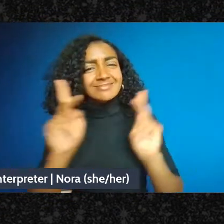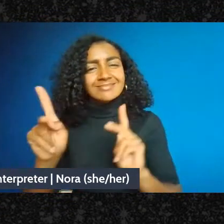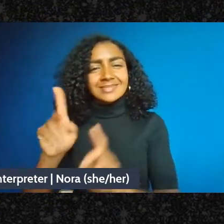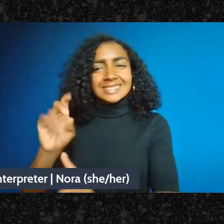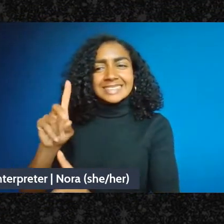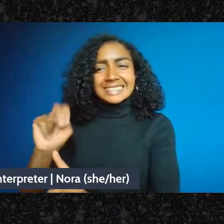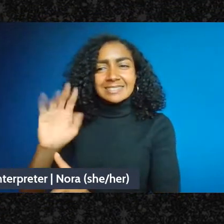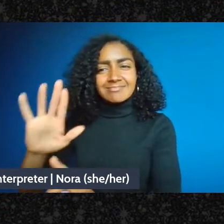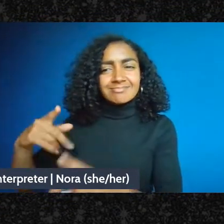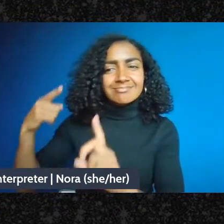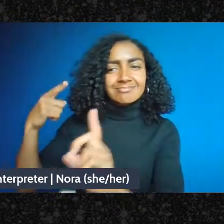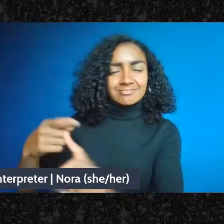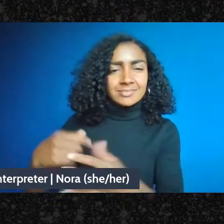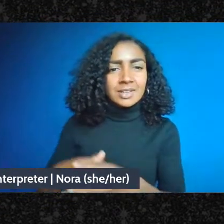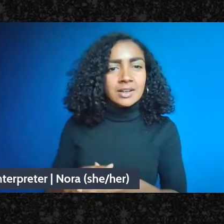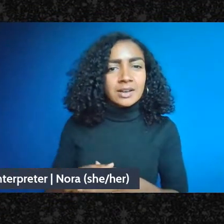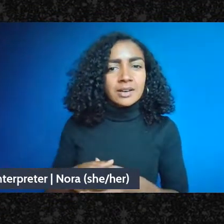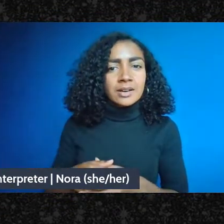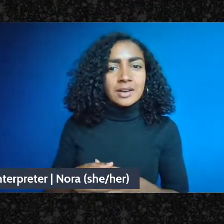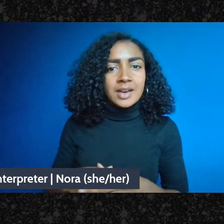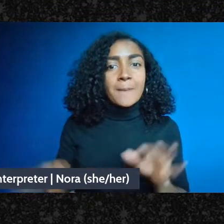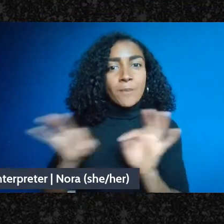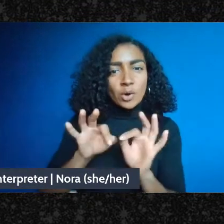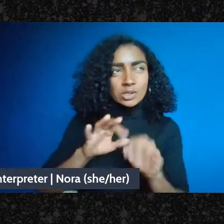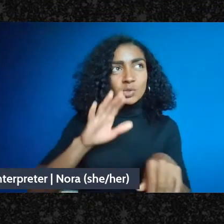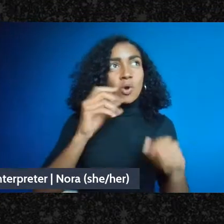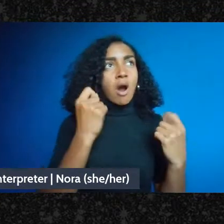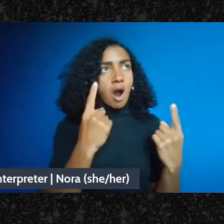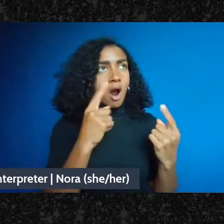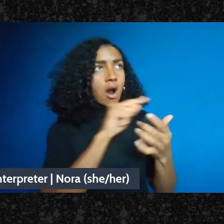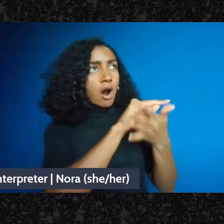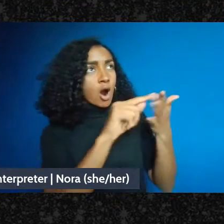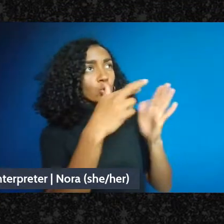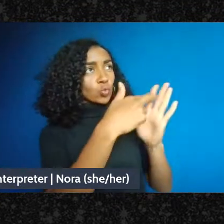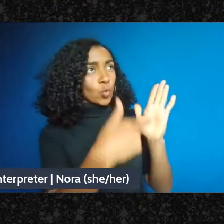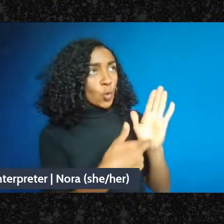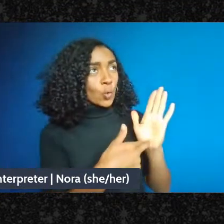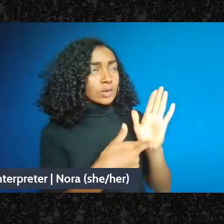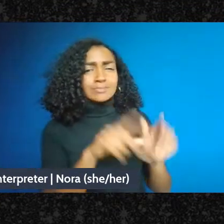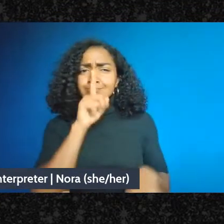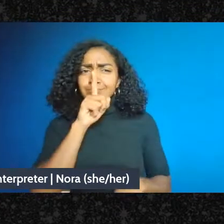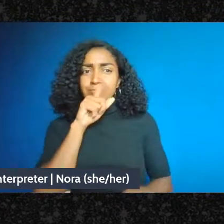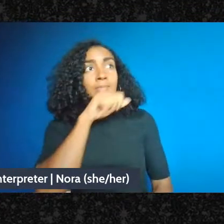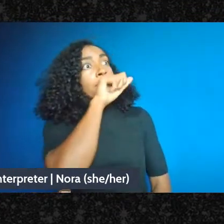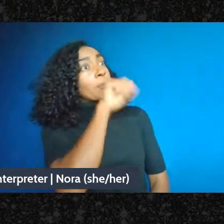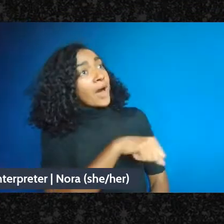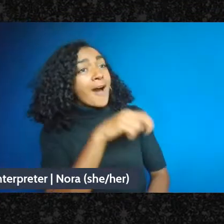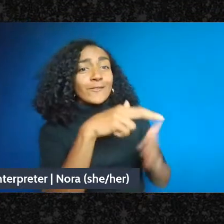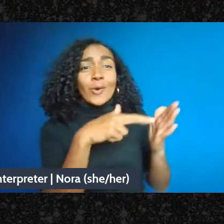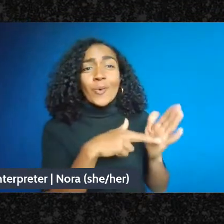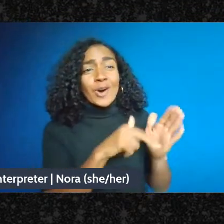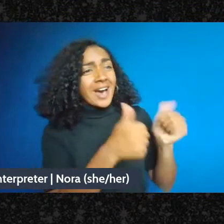we need to know about the rules not because we love the rules, but because understanding